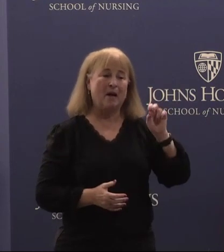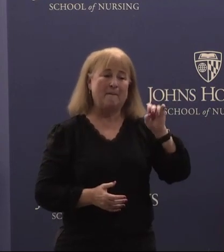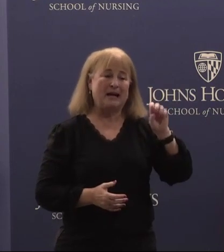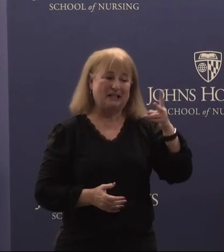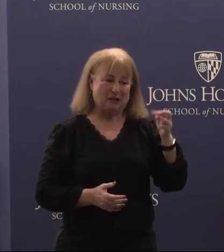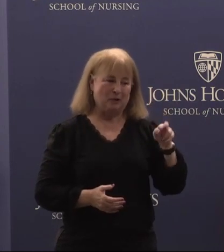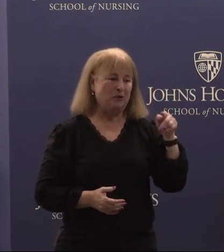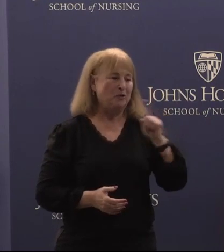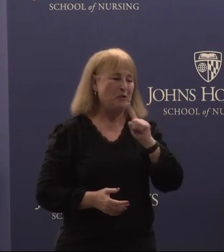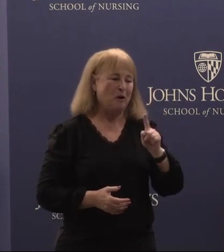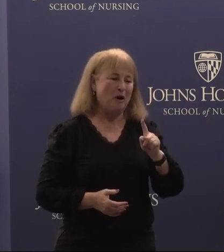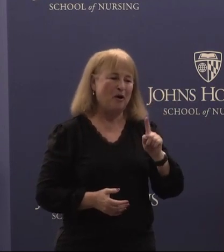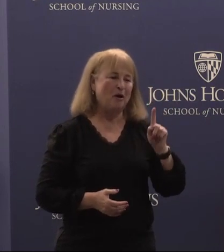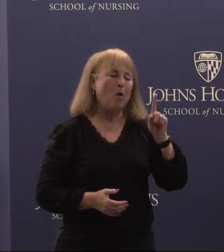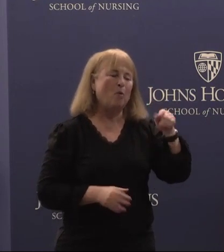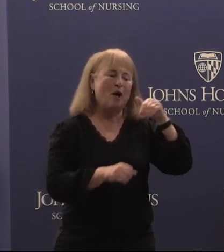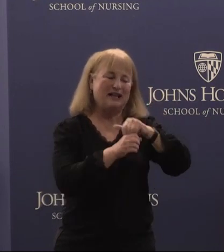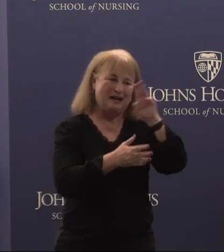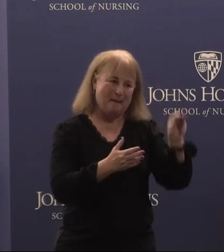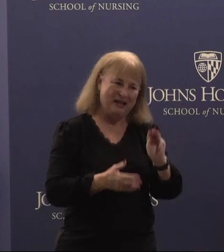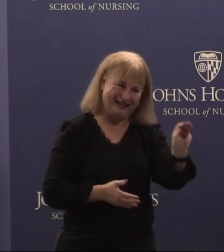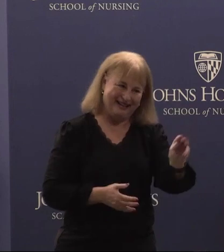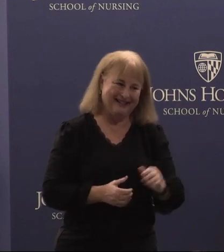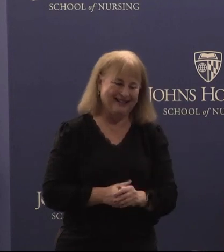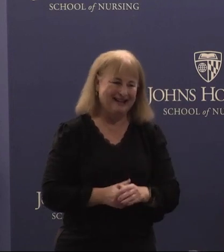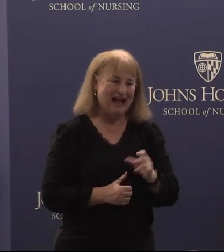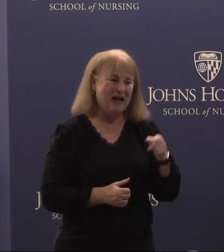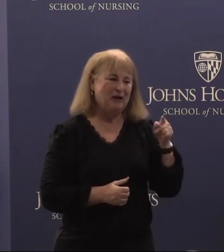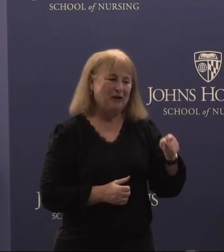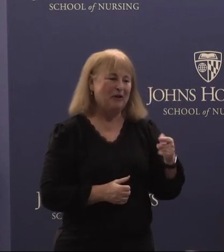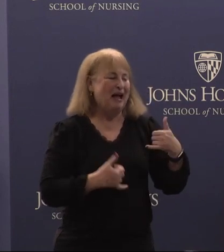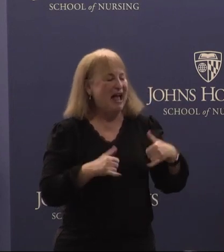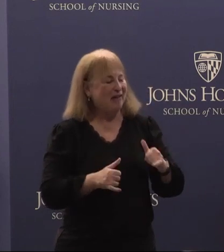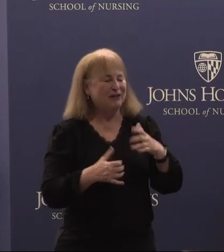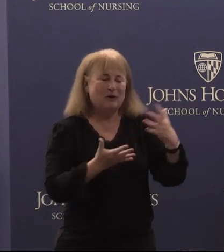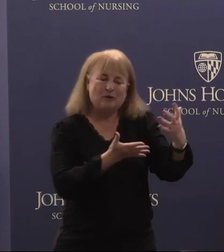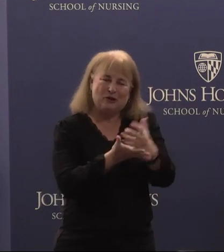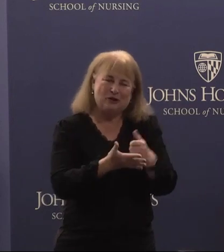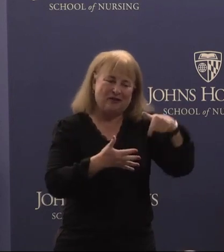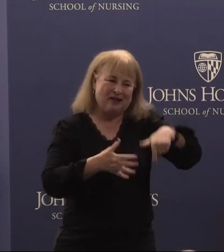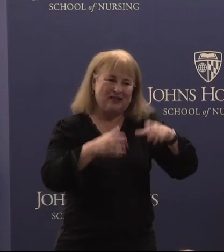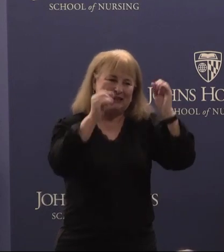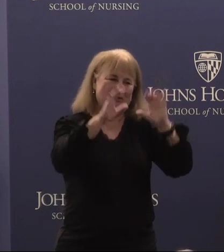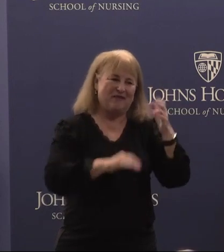you are one in a million, and you are ever so deserving of this professorship.